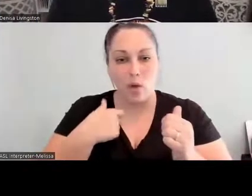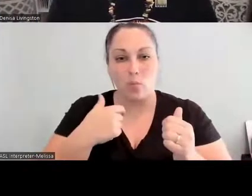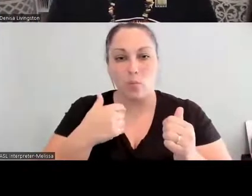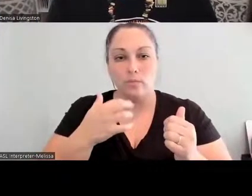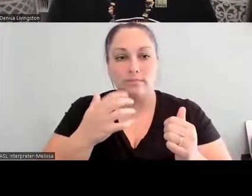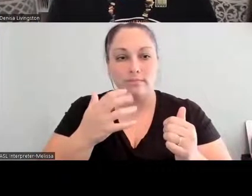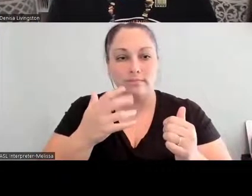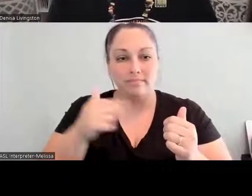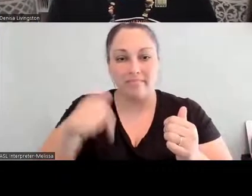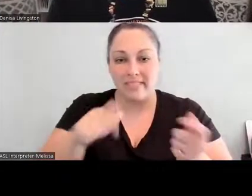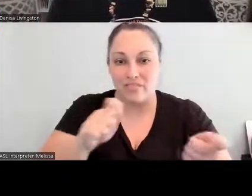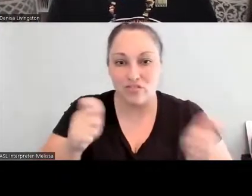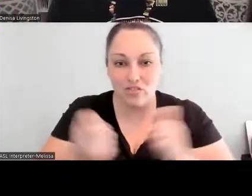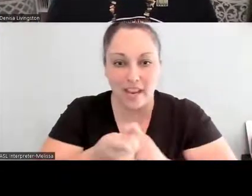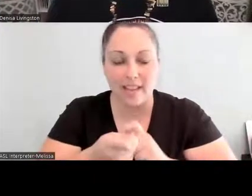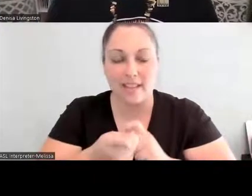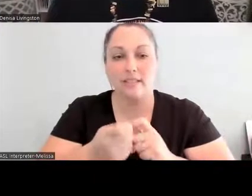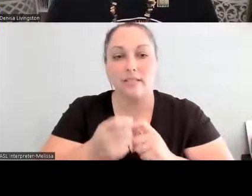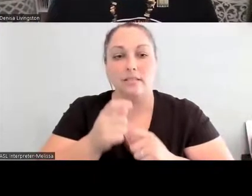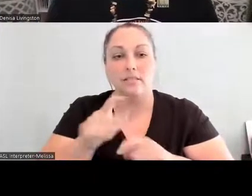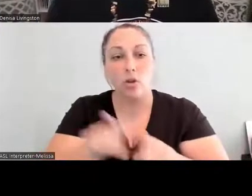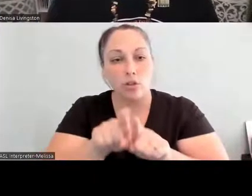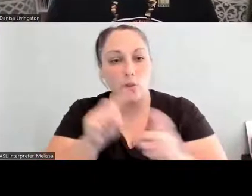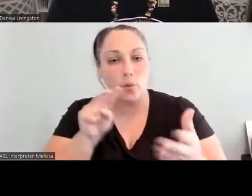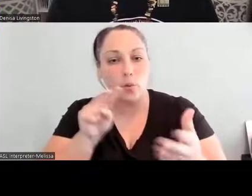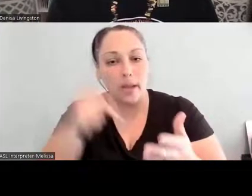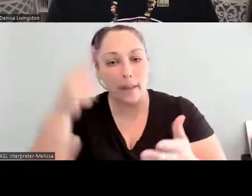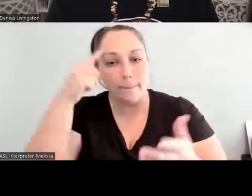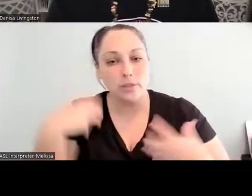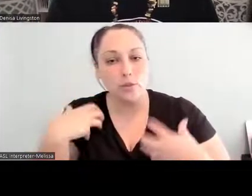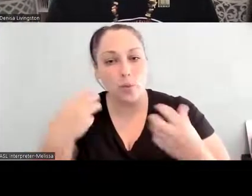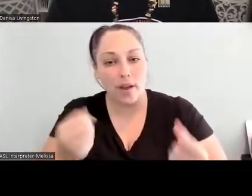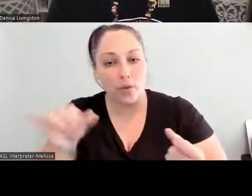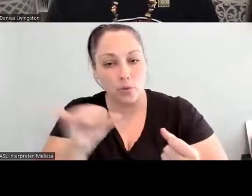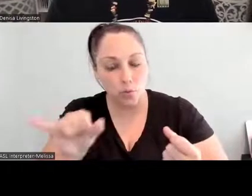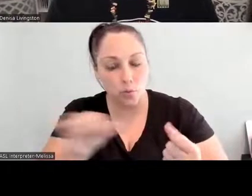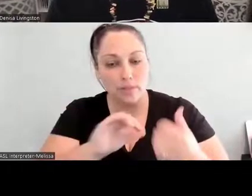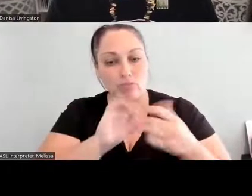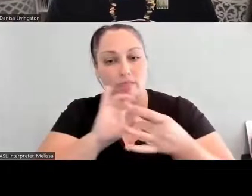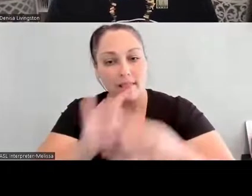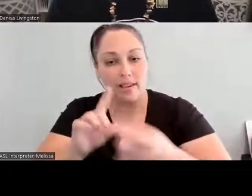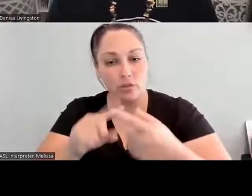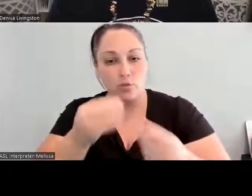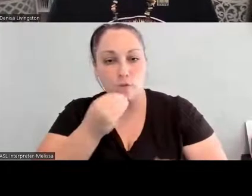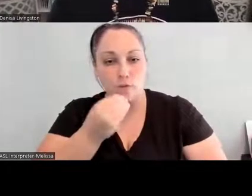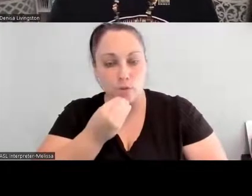And some of the mental health work that we've been able to do with the advocates is buying those sewing machines as they,